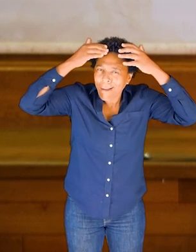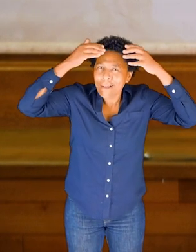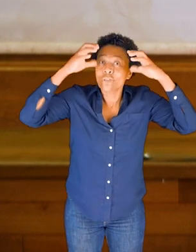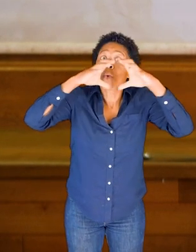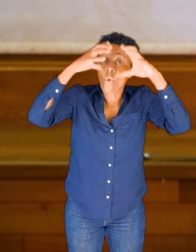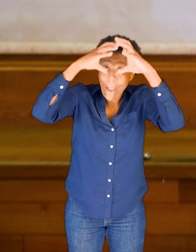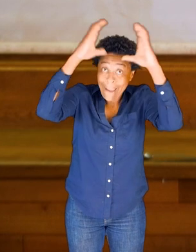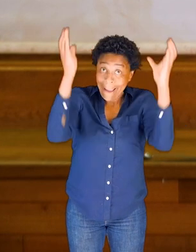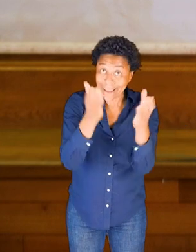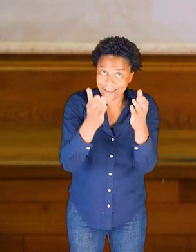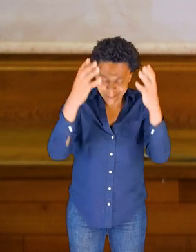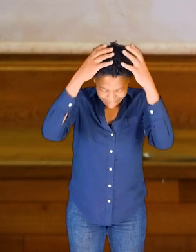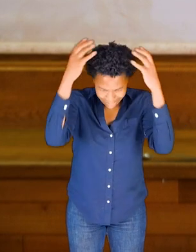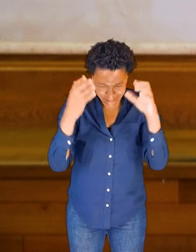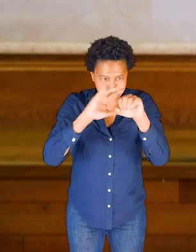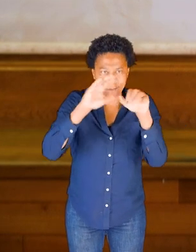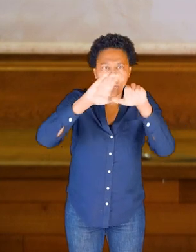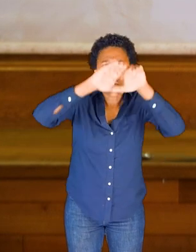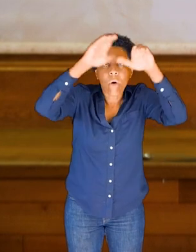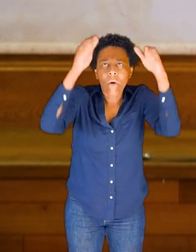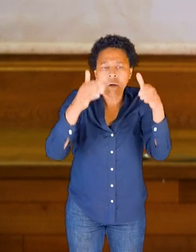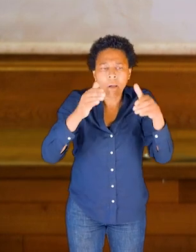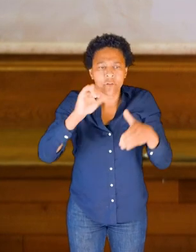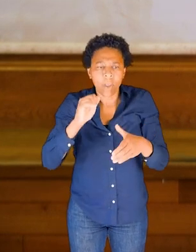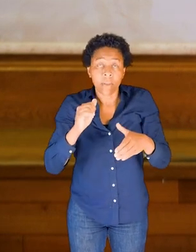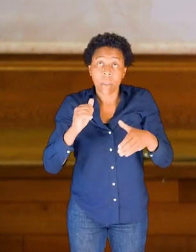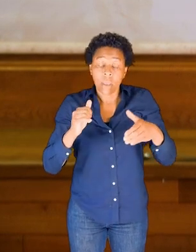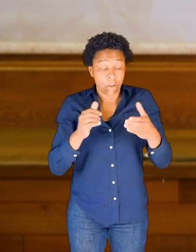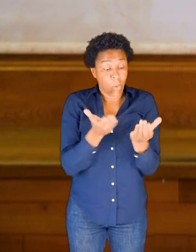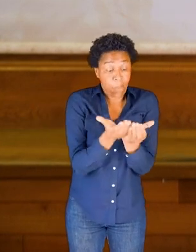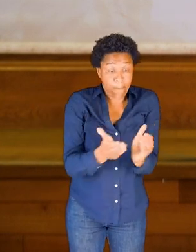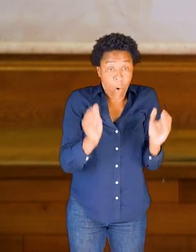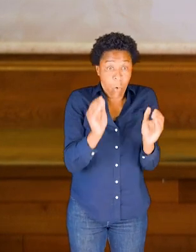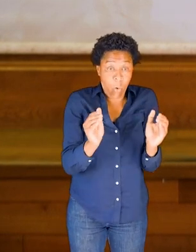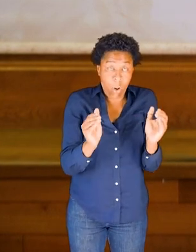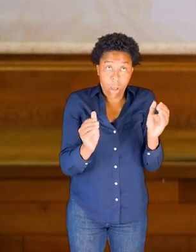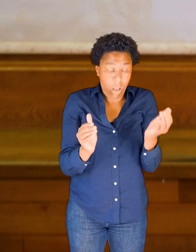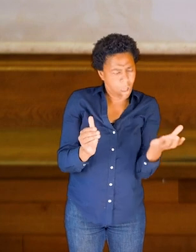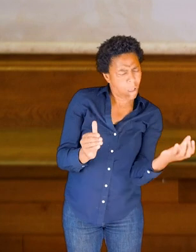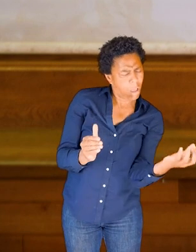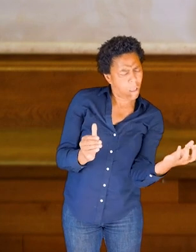on my head. So perhaps balancing your bowl, touching your bowl and your head